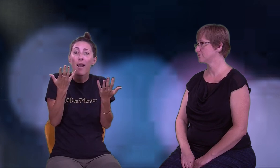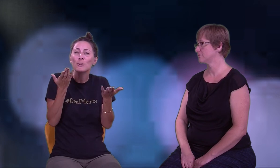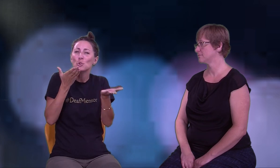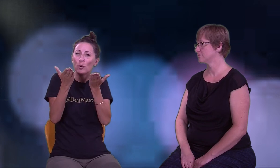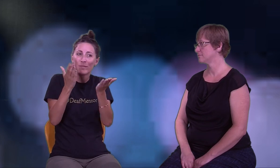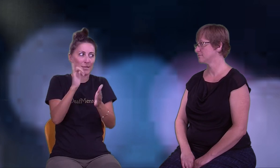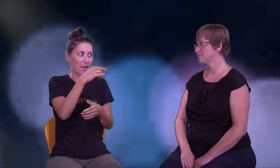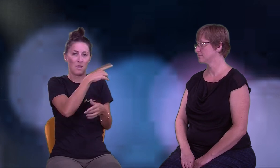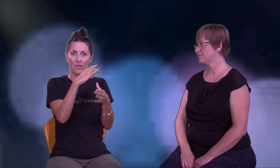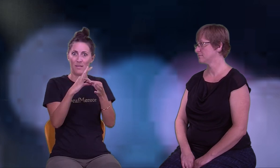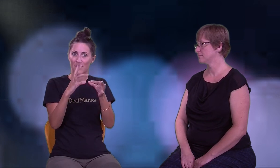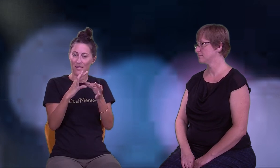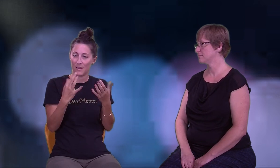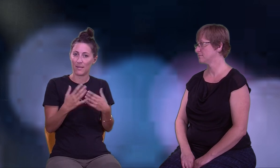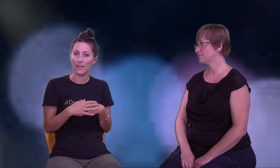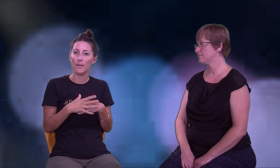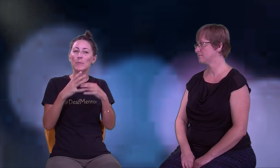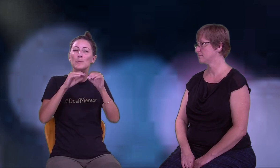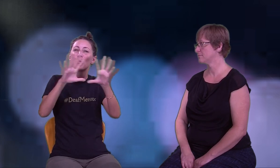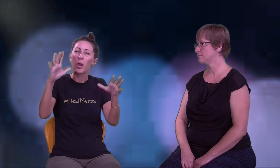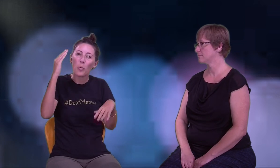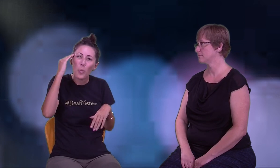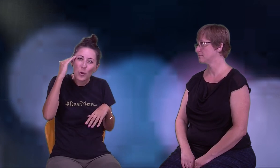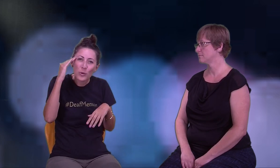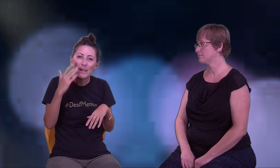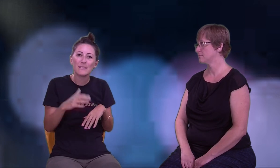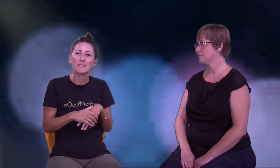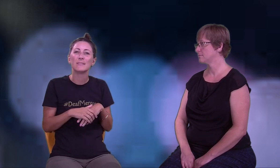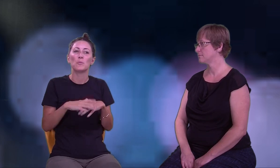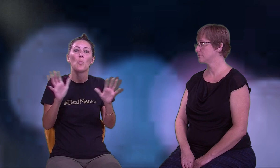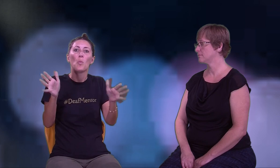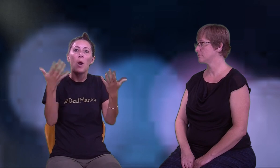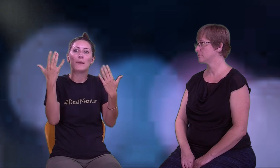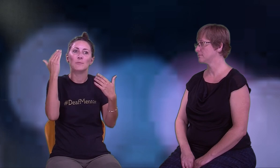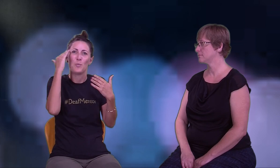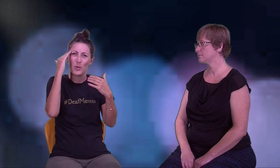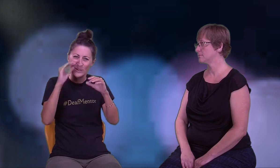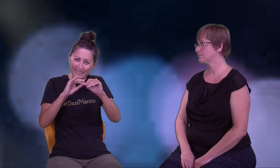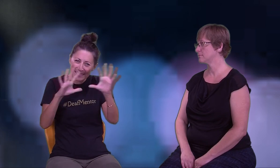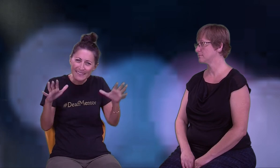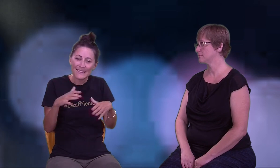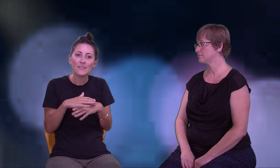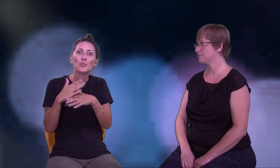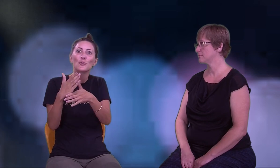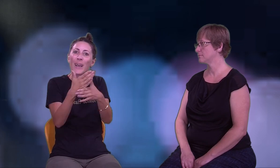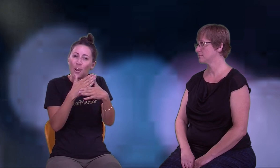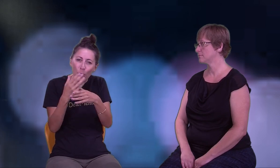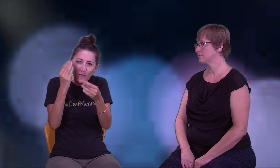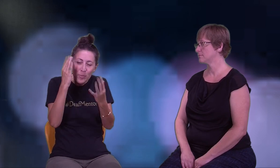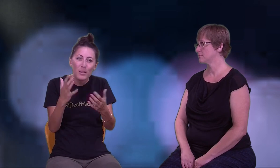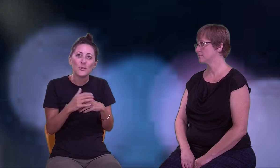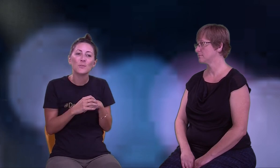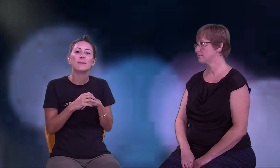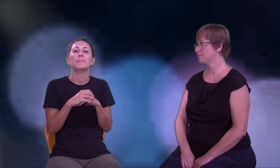They provide services like Chrissy was mentioning. We want to spread that awareness and share information with everyone,